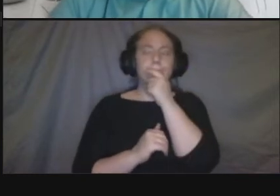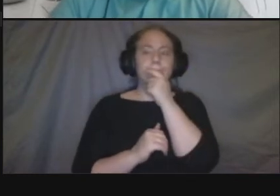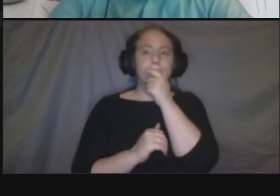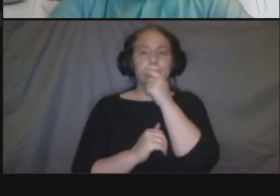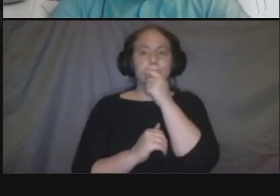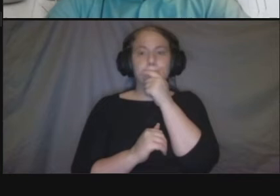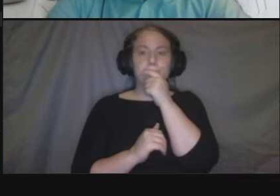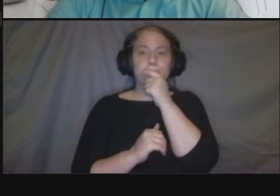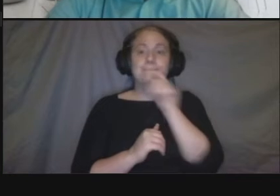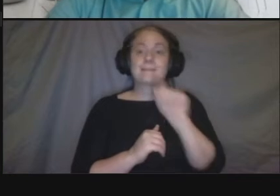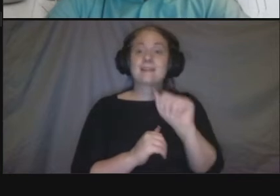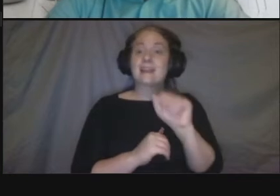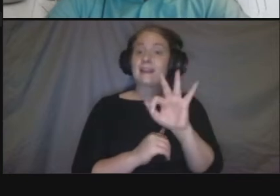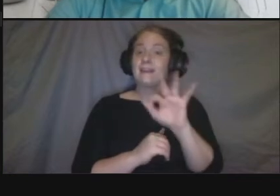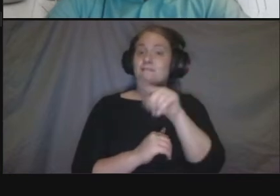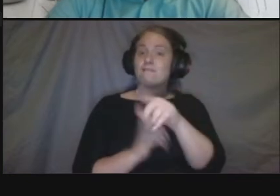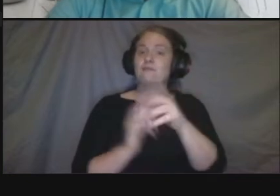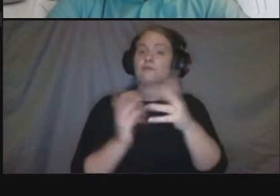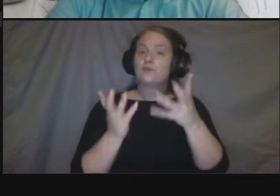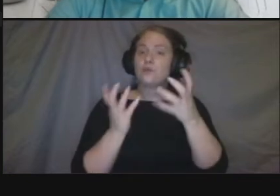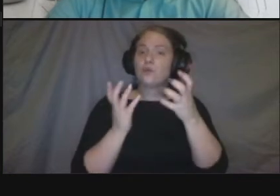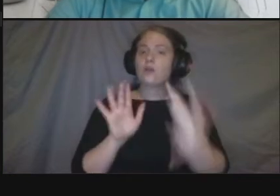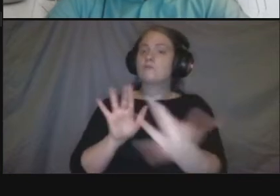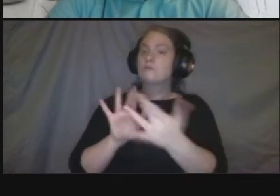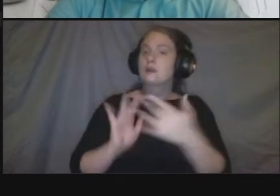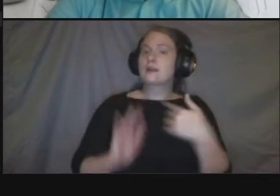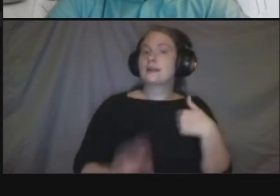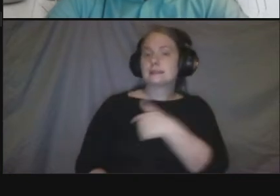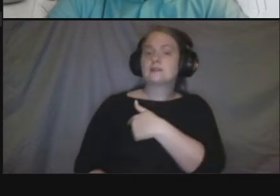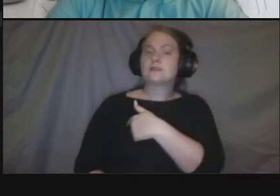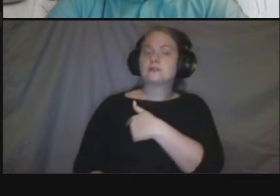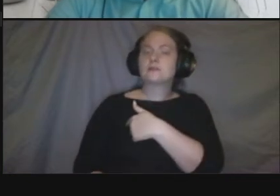if you want to reach out to us we'll have um contact information at the end